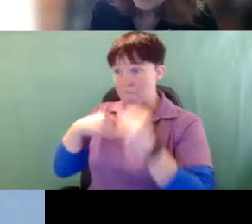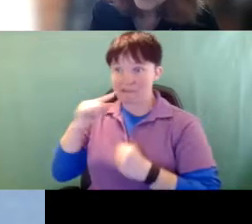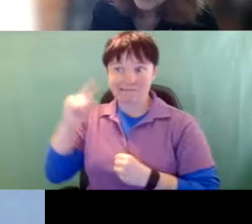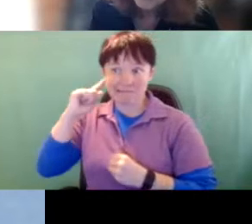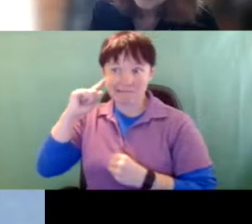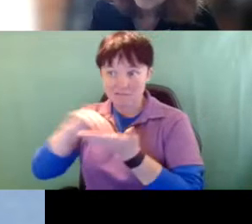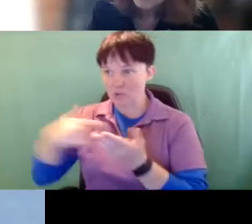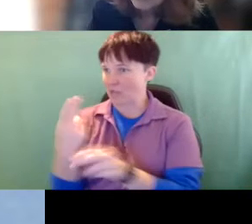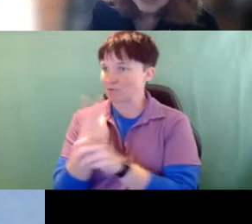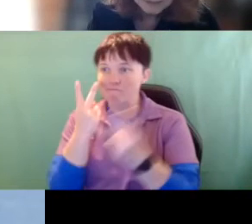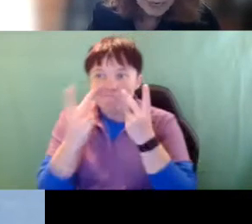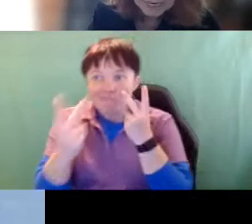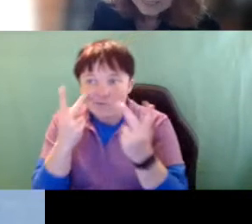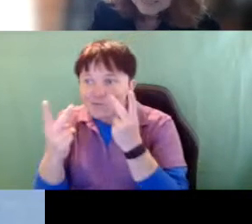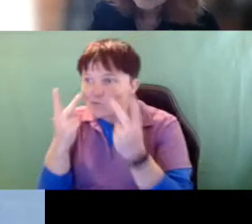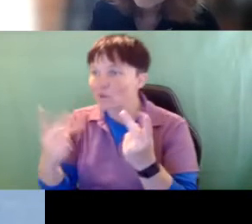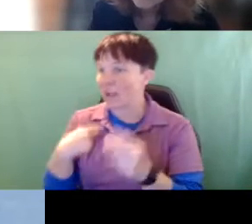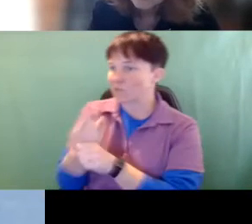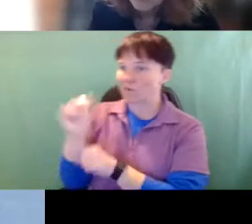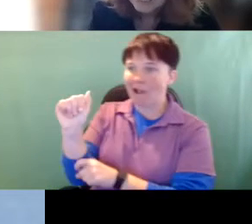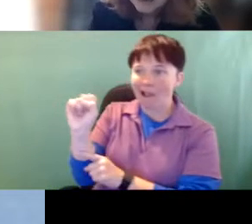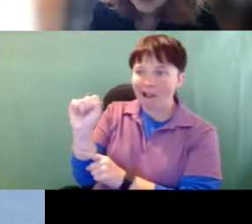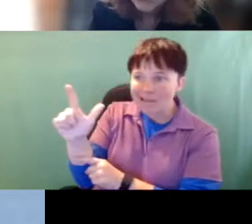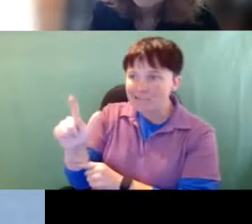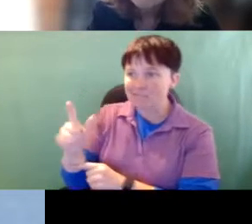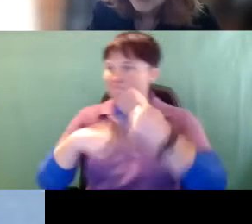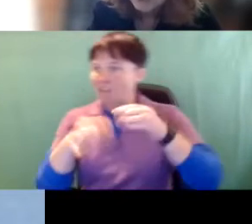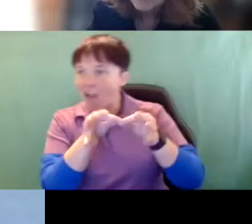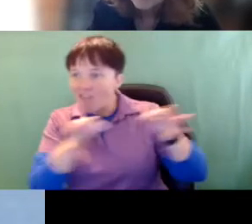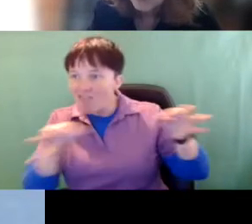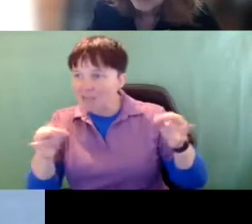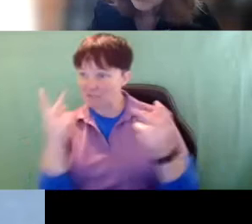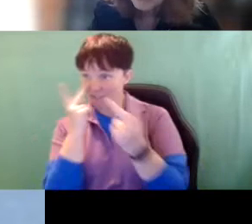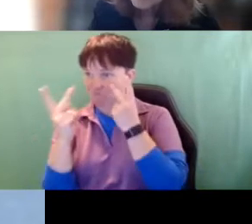I used ASL and sign language as a visual information. And it works. We can make that compensation,